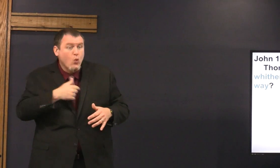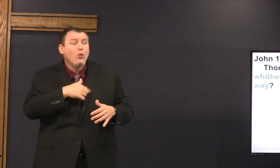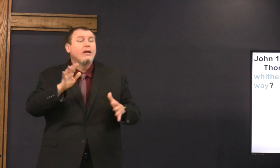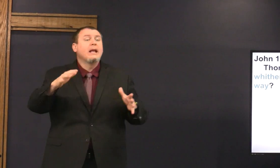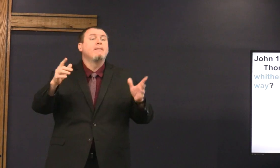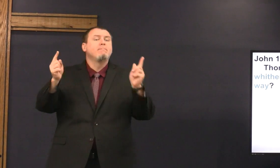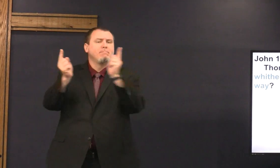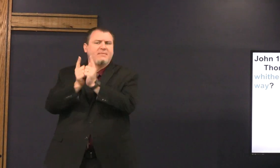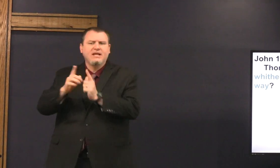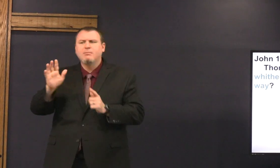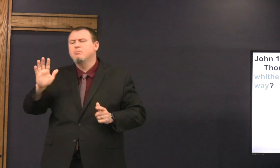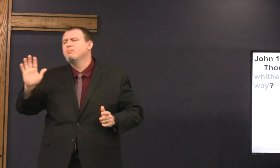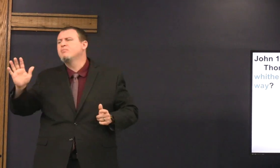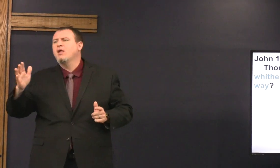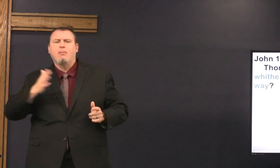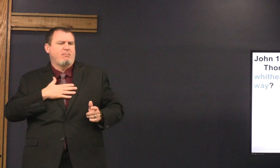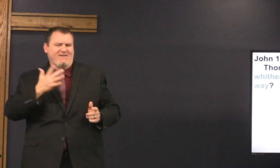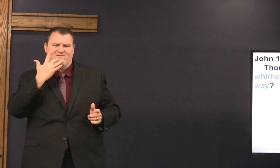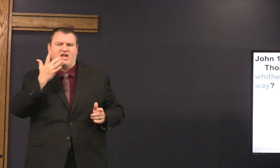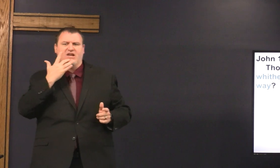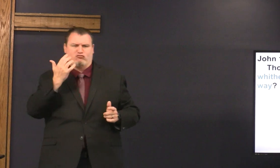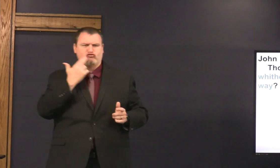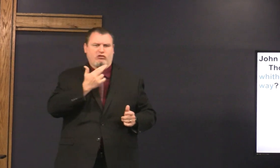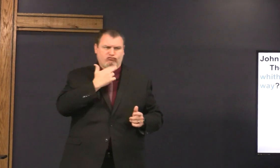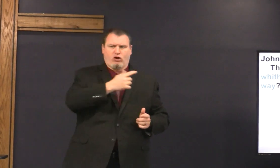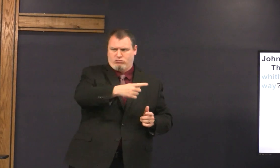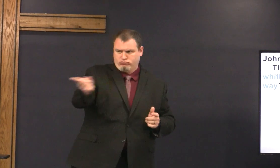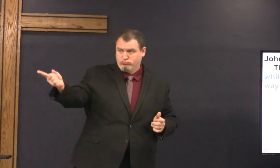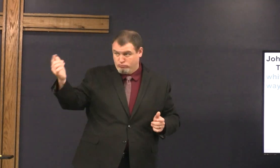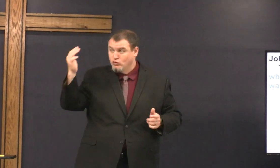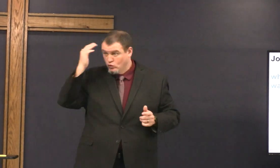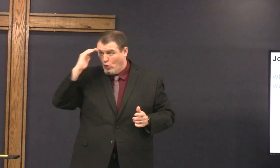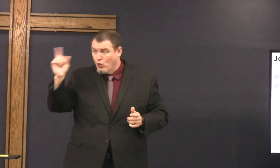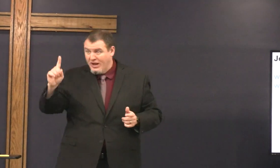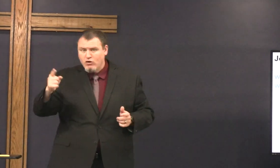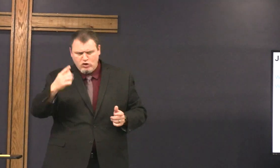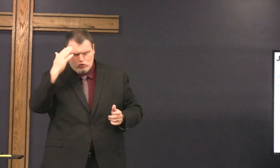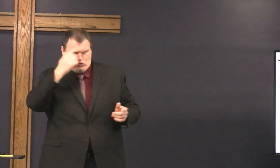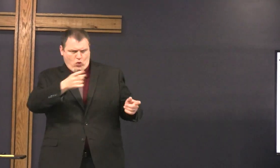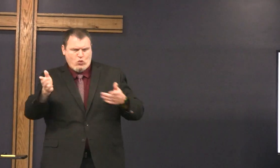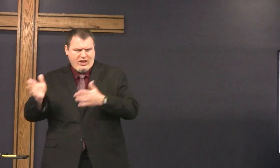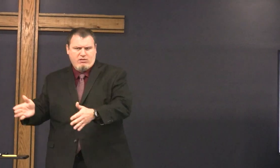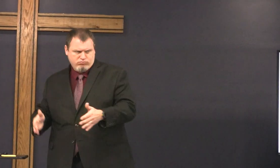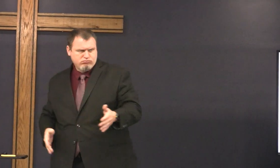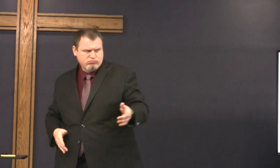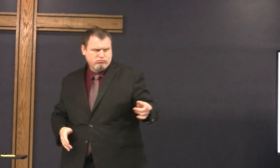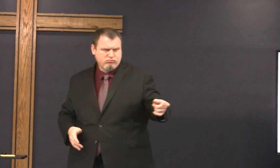and if you went out tomorrow and I met you at my favorite restaurant okay